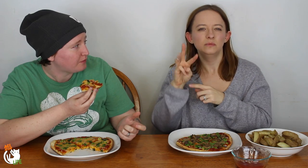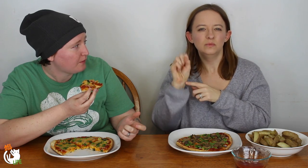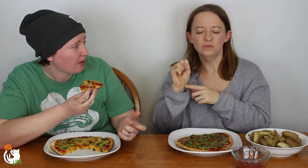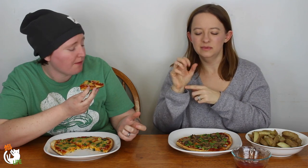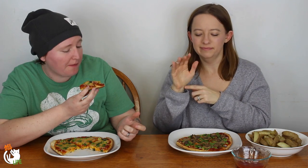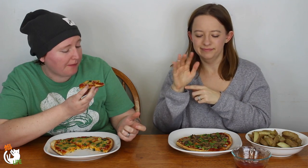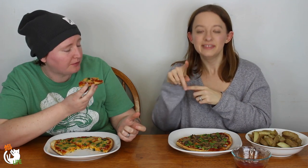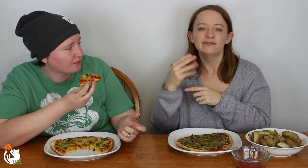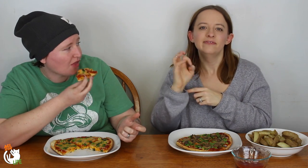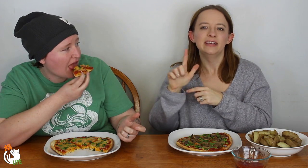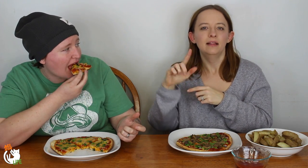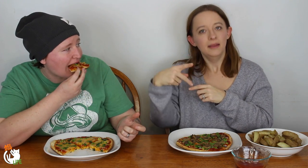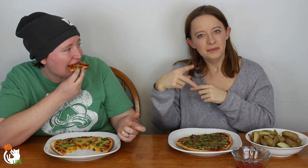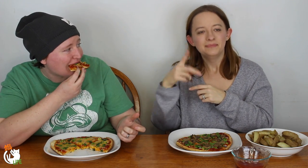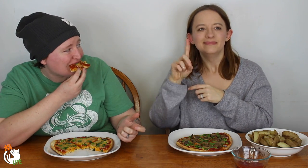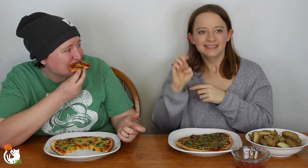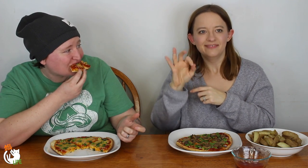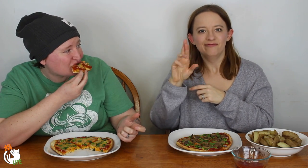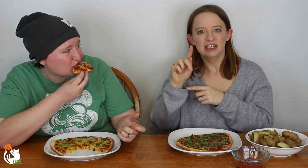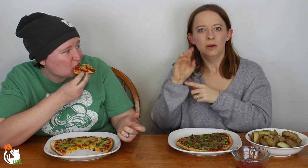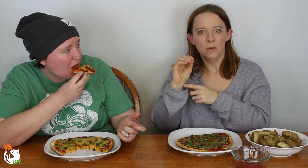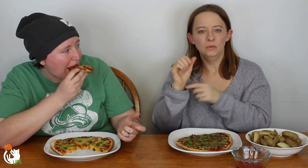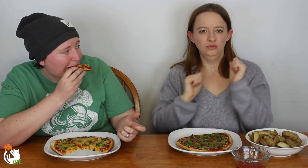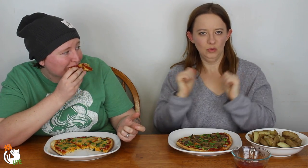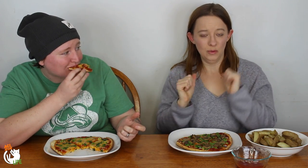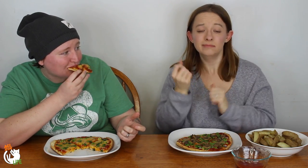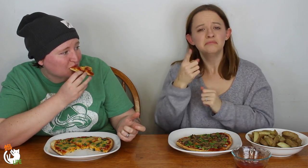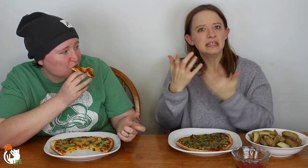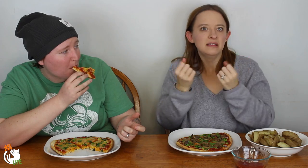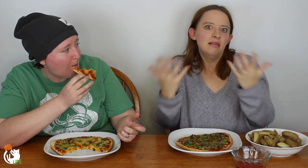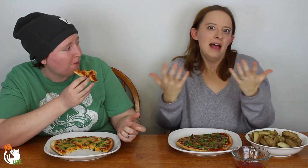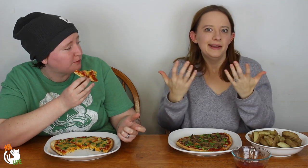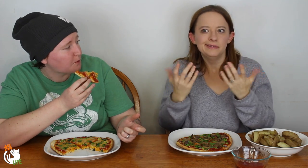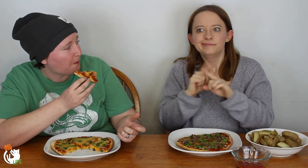the TV news -- the Phillip DeFranco Show, so anyways he has